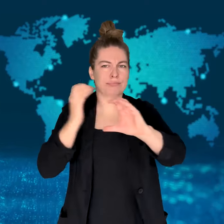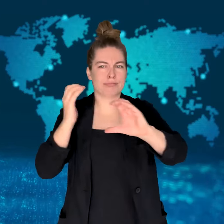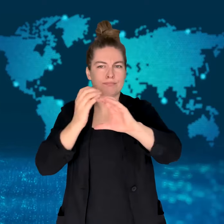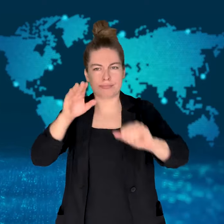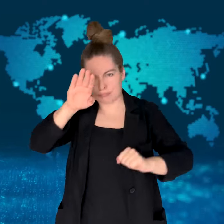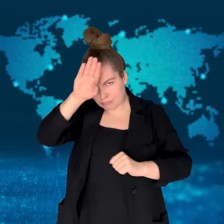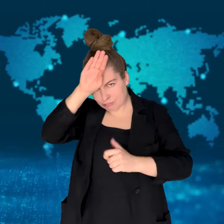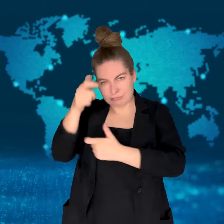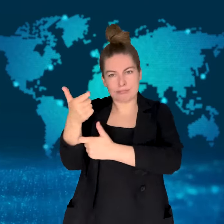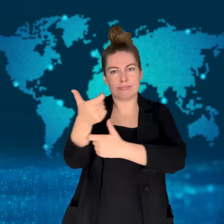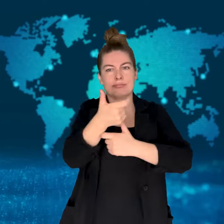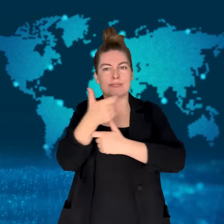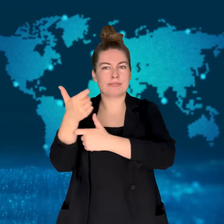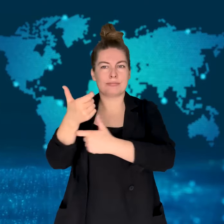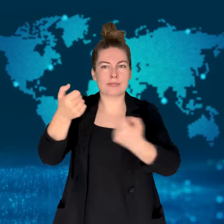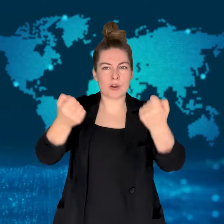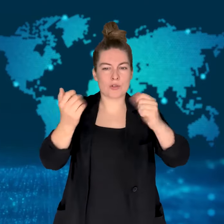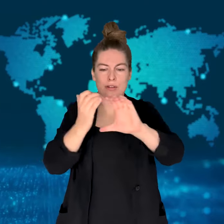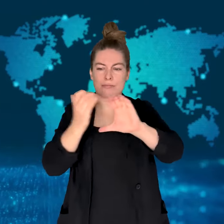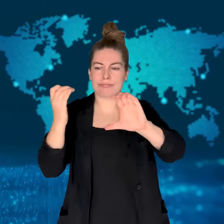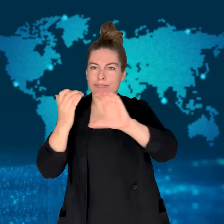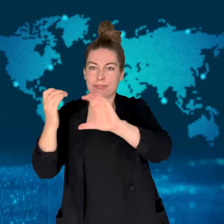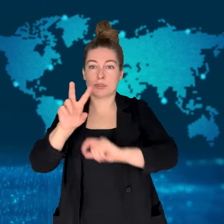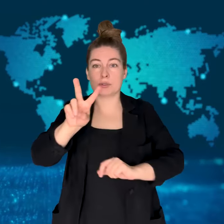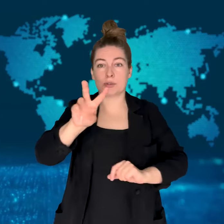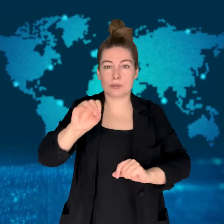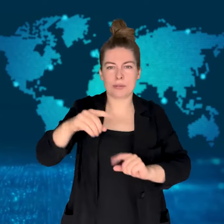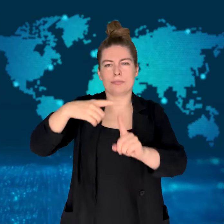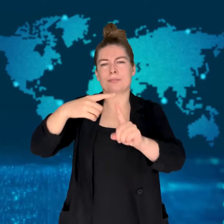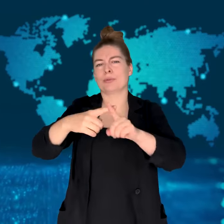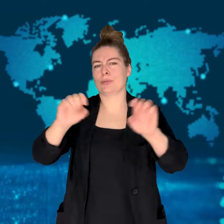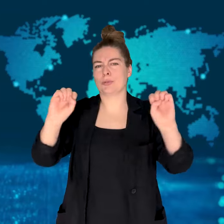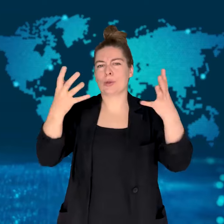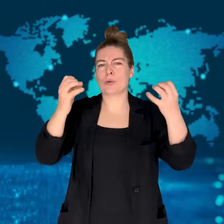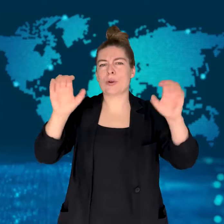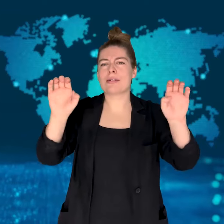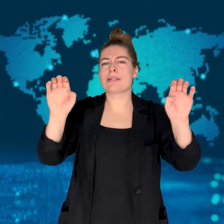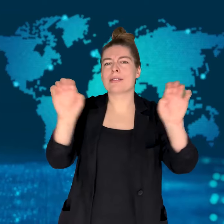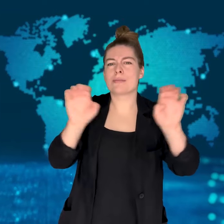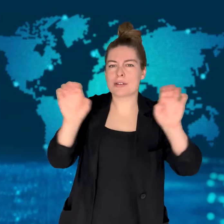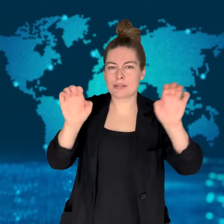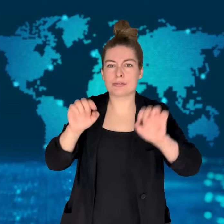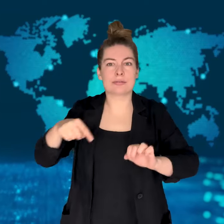Around 20 fire trucks and ambulances responded to the emergency call.